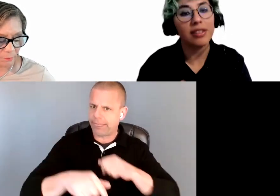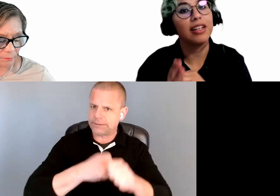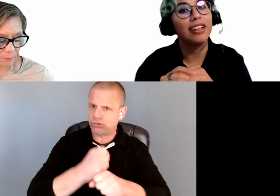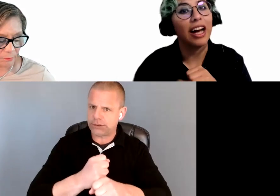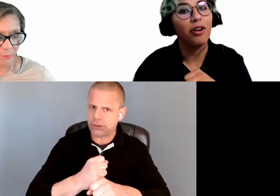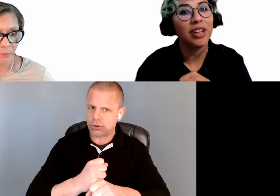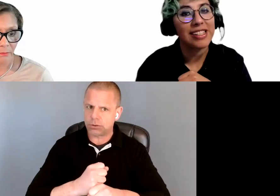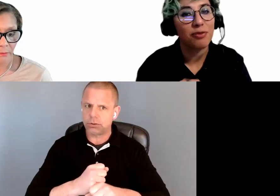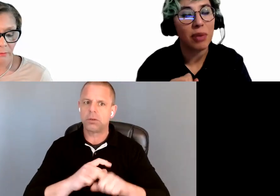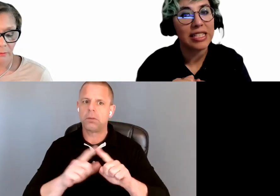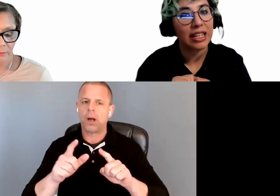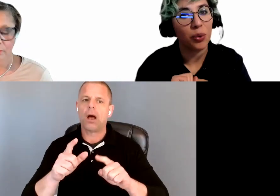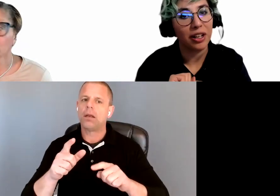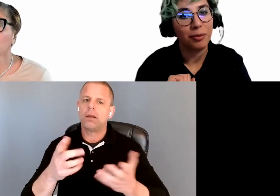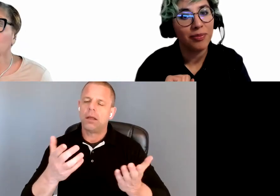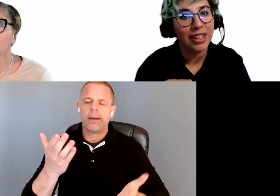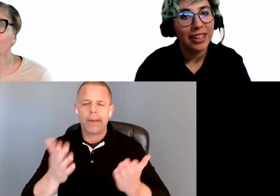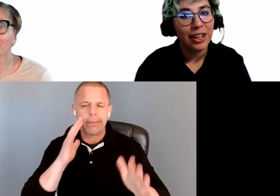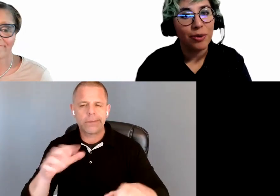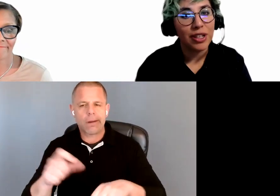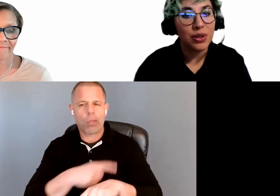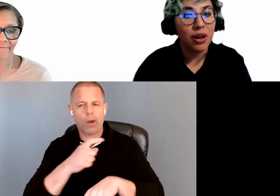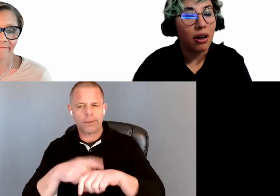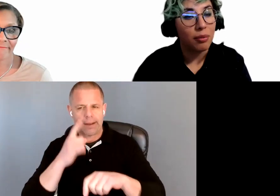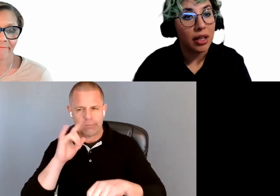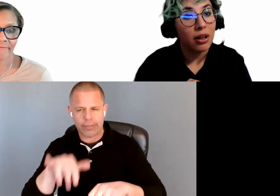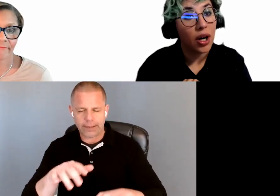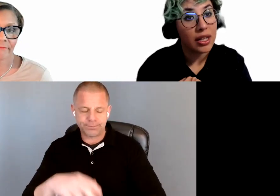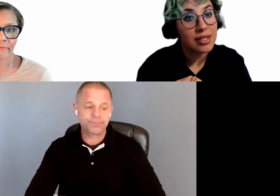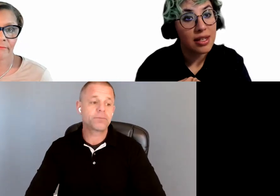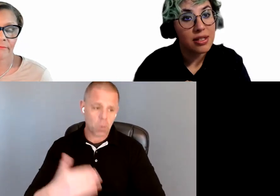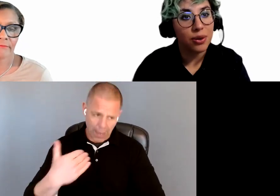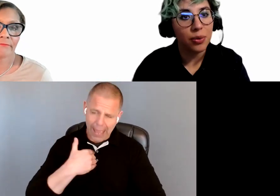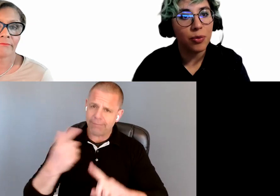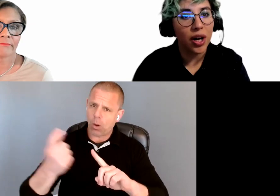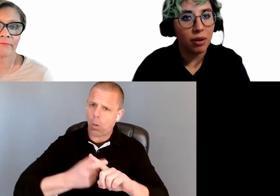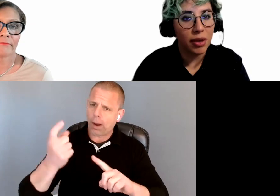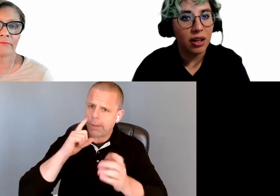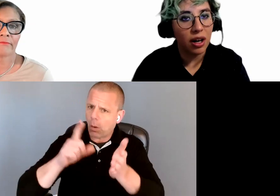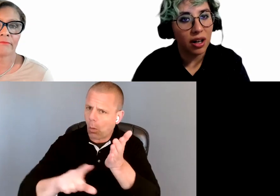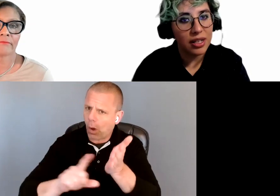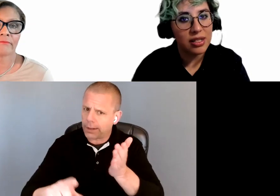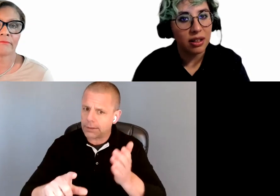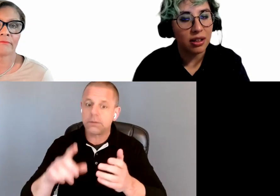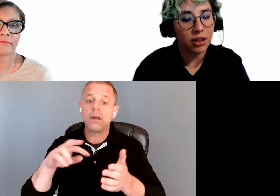sitting down because it might take a while. We do automated audits. So automated audits